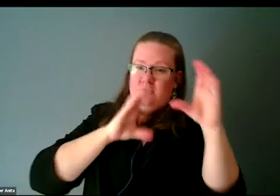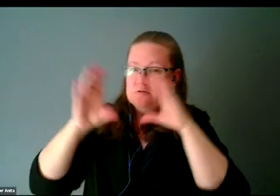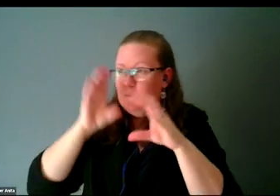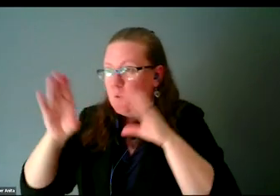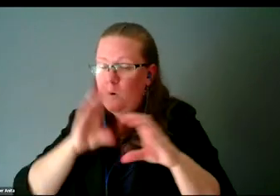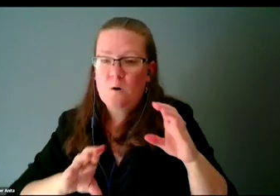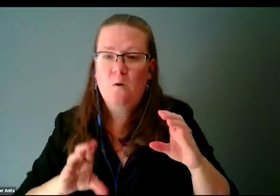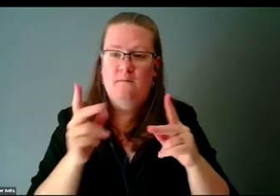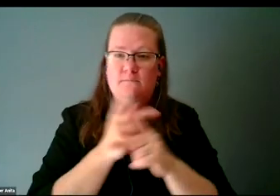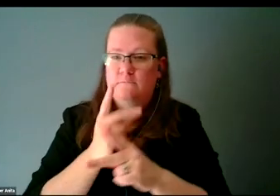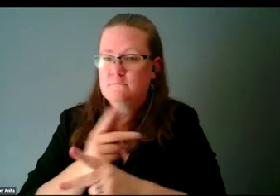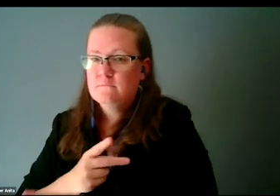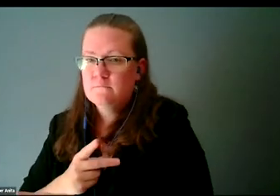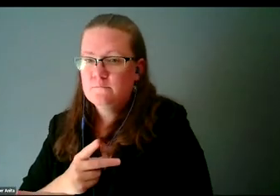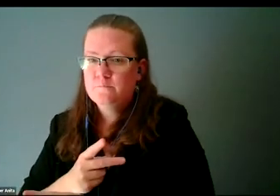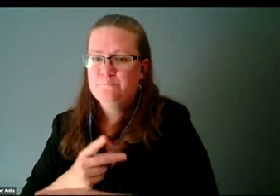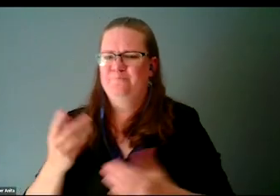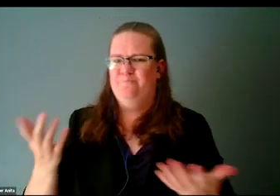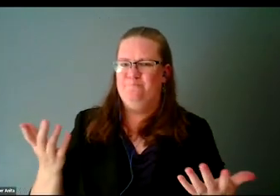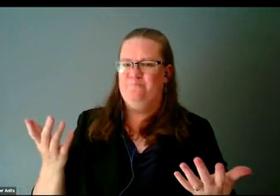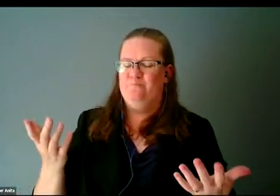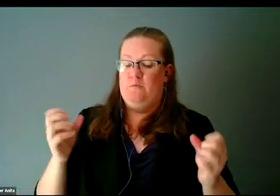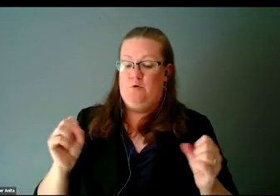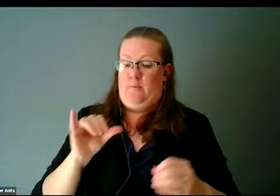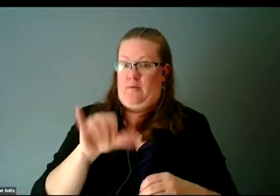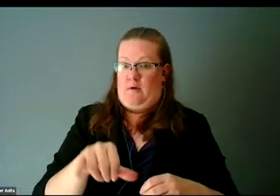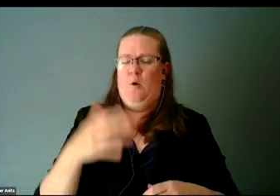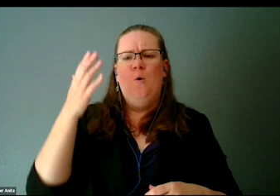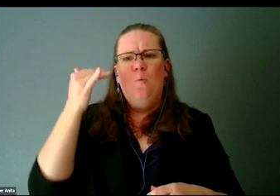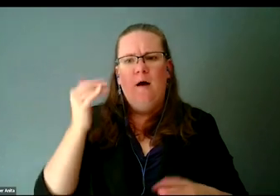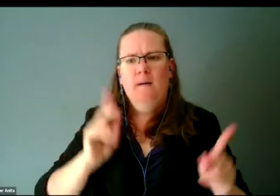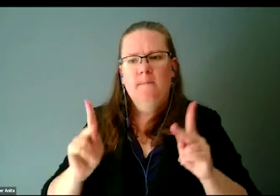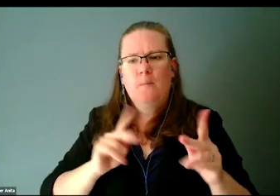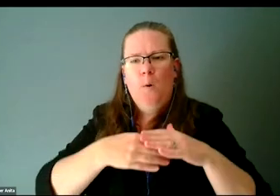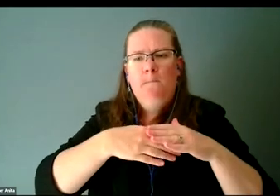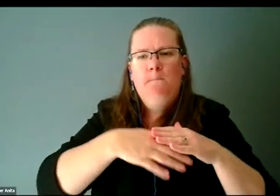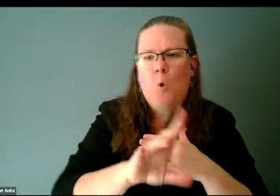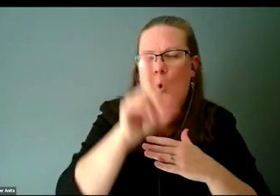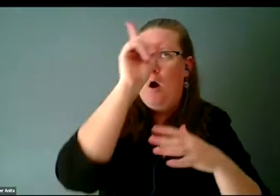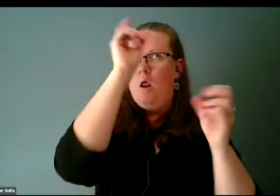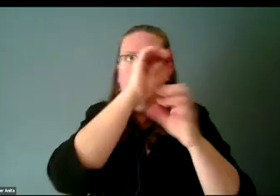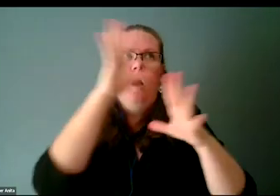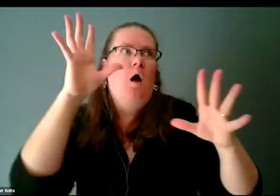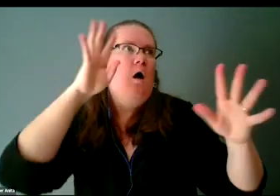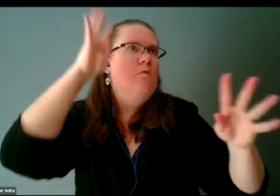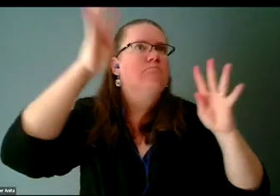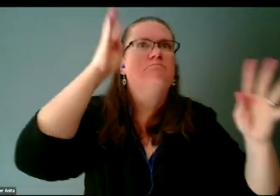Why is it that folks who are born visionaries, explorers, and creative thinkers